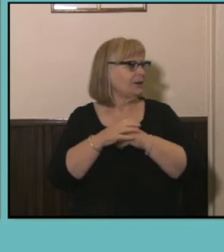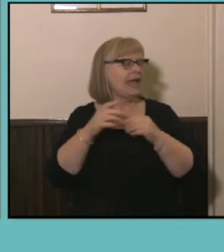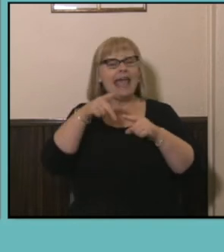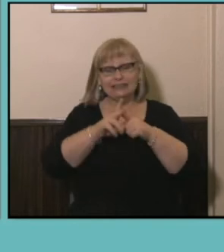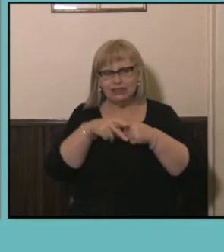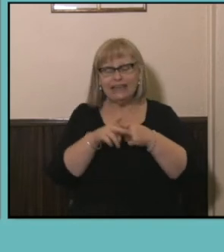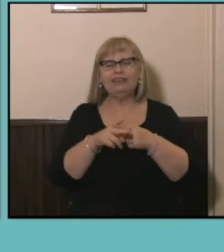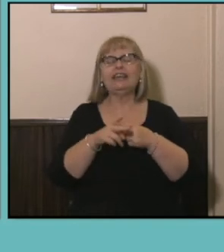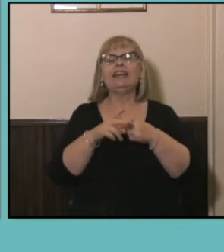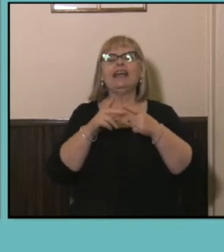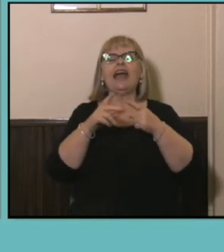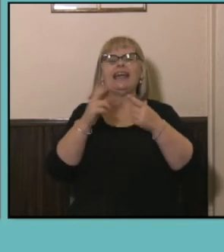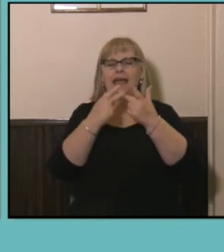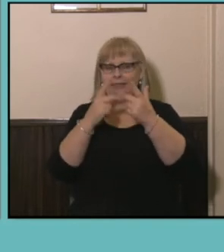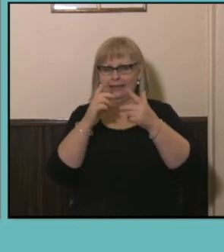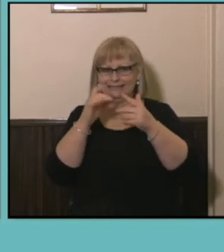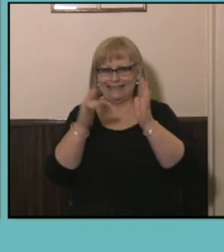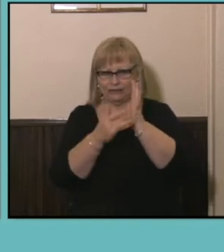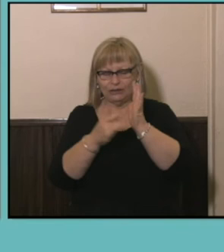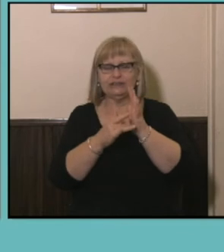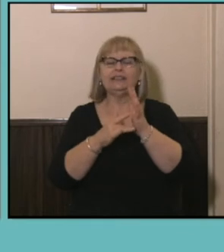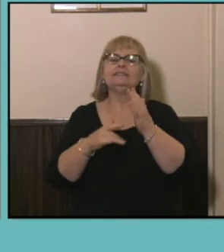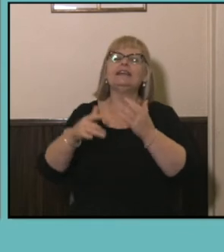related technologies. Society and culture was the fastest